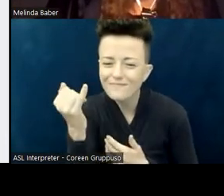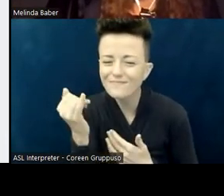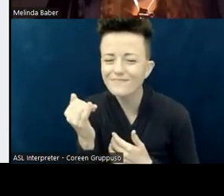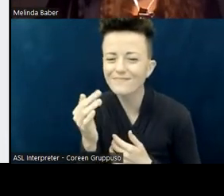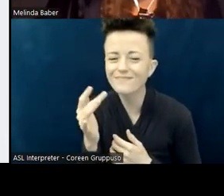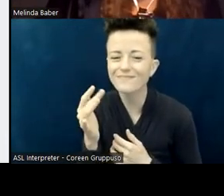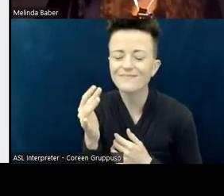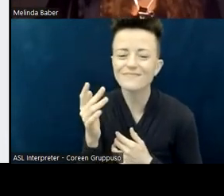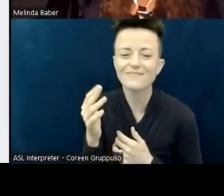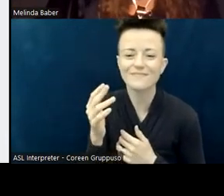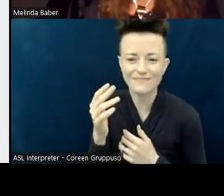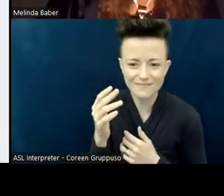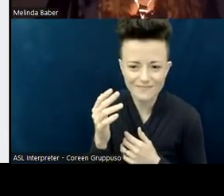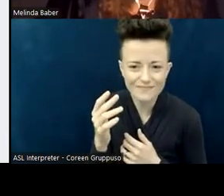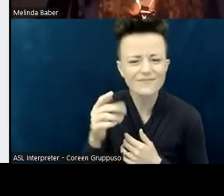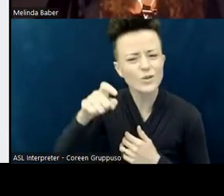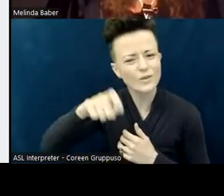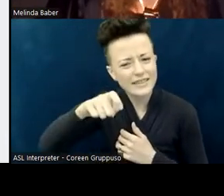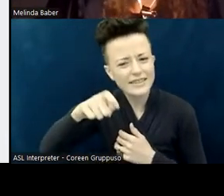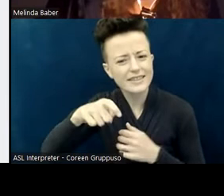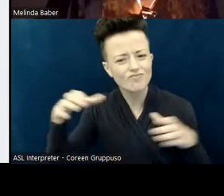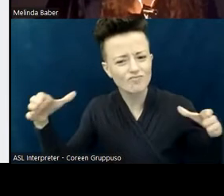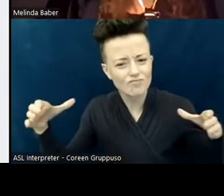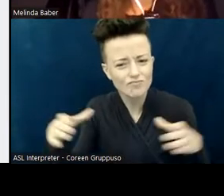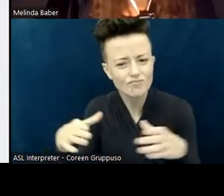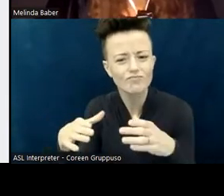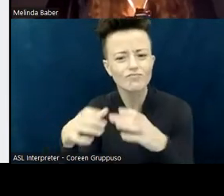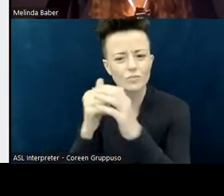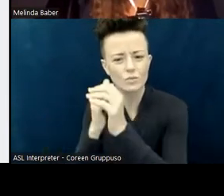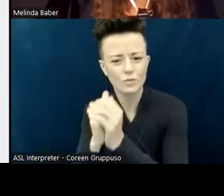in terms of being able to worship was actually just a preference.